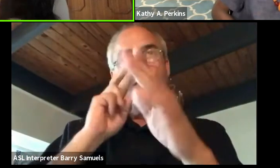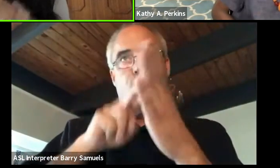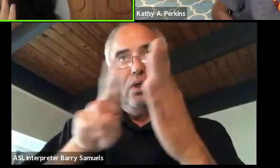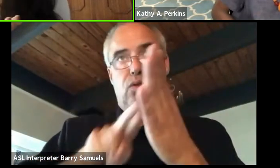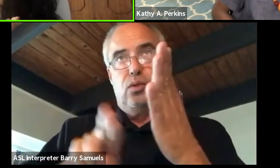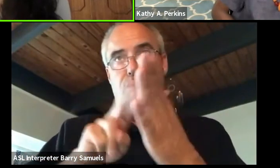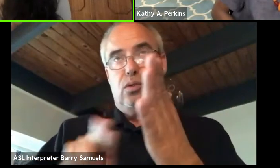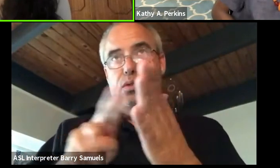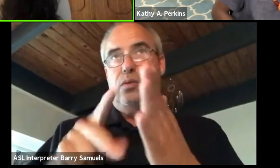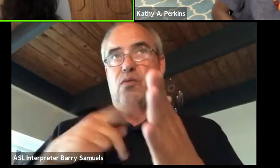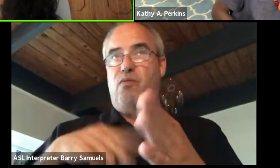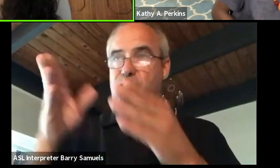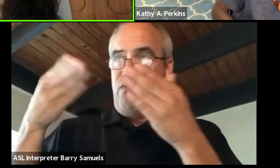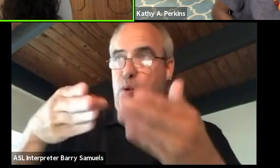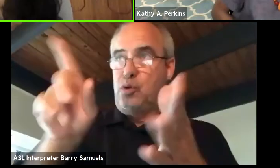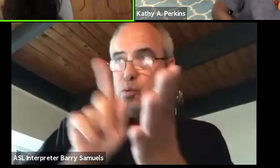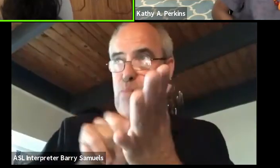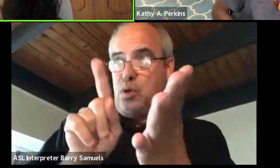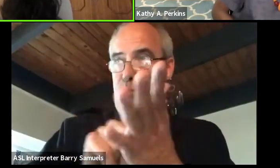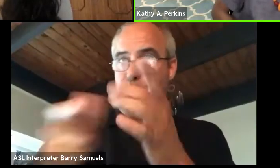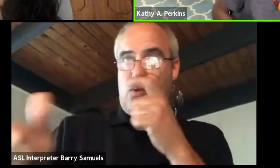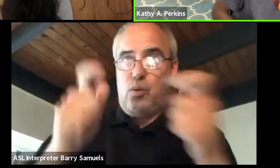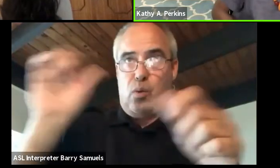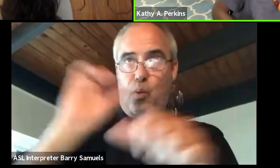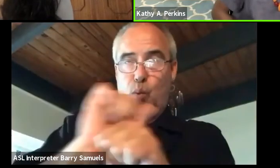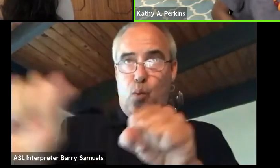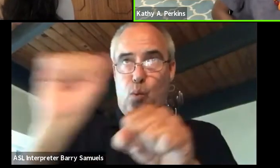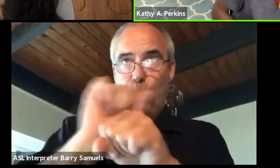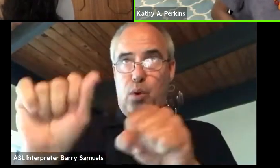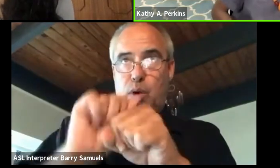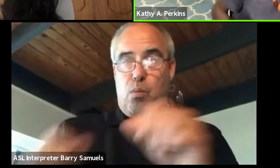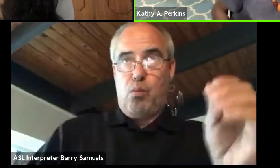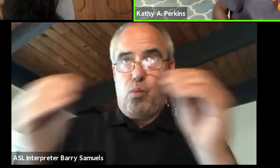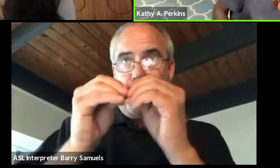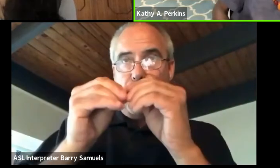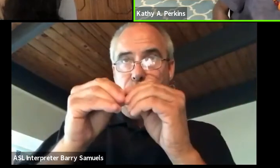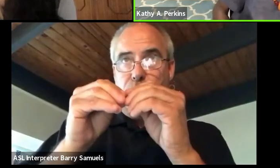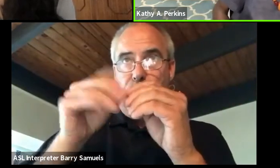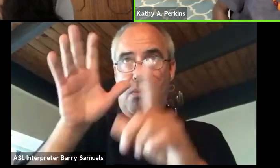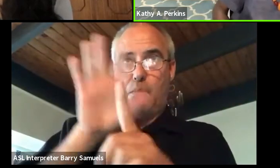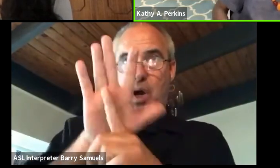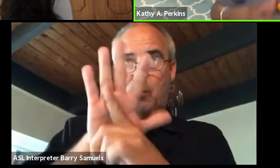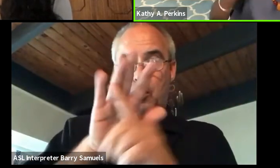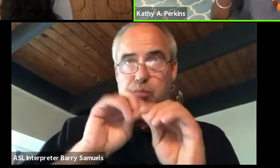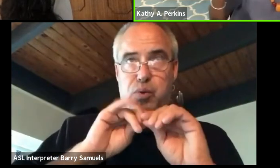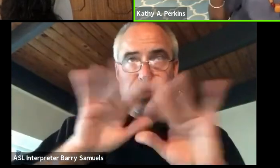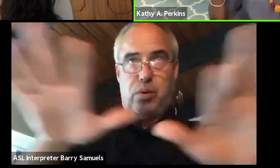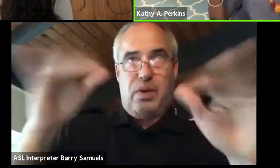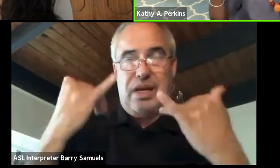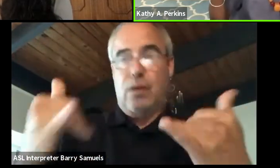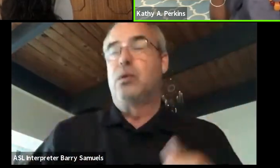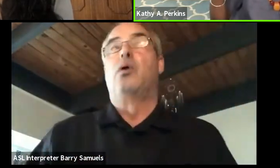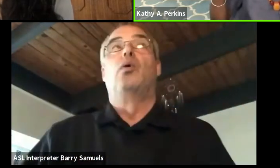on publishing the creative work. Right. Right. The other thing, and again, this was something else,